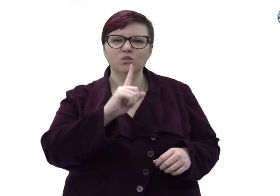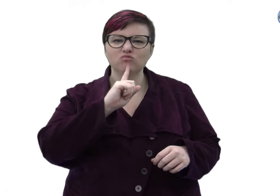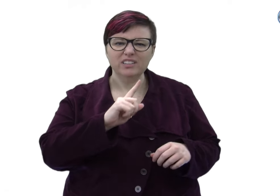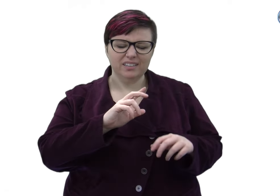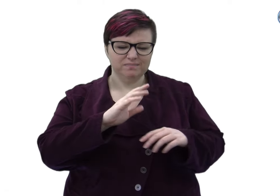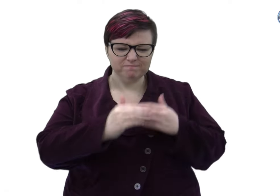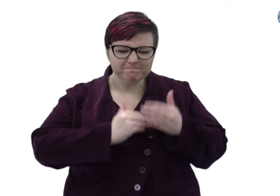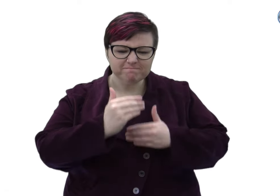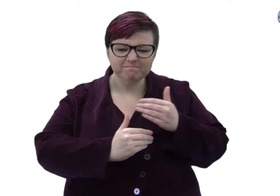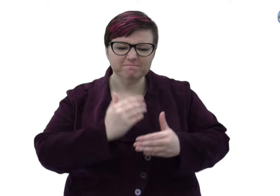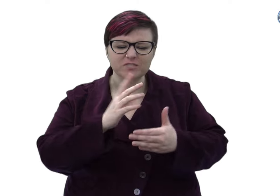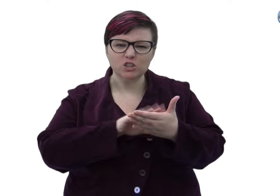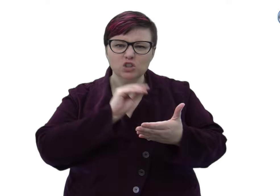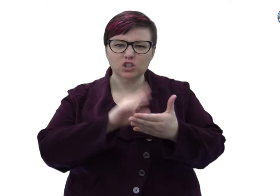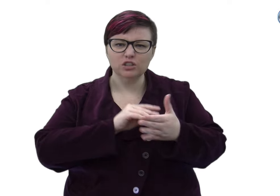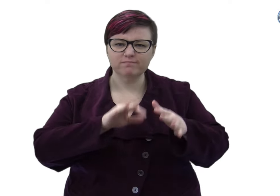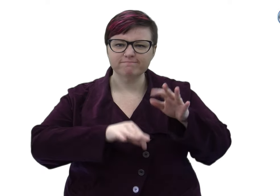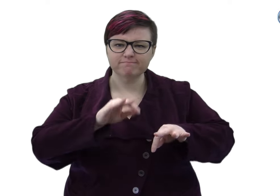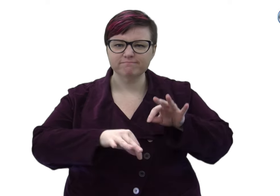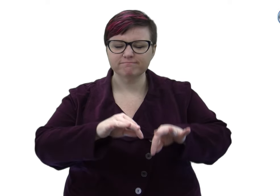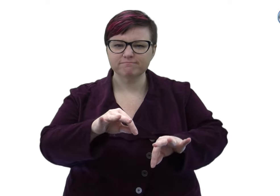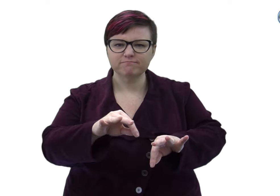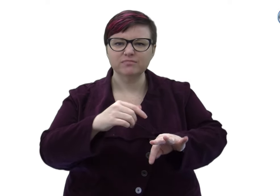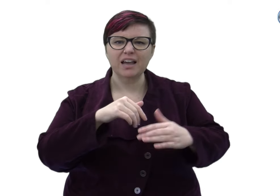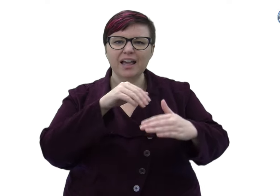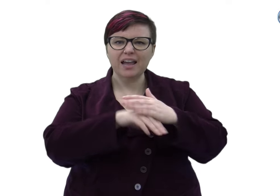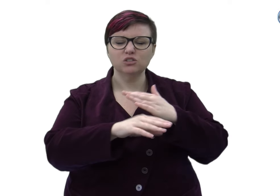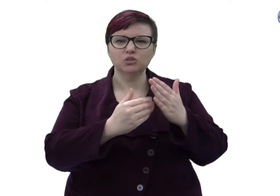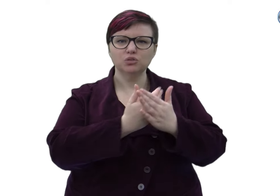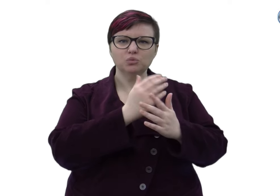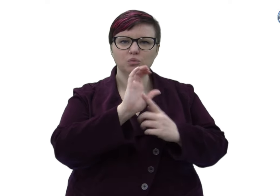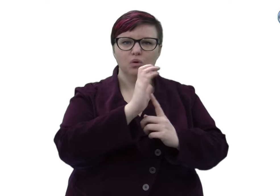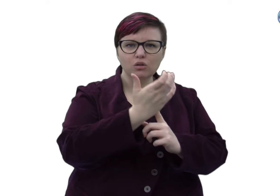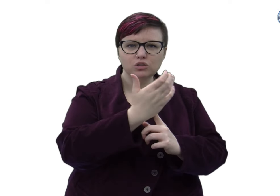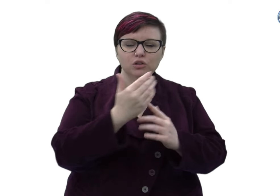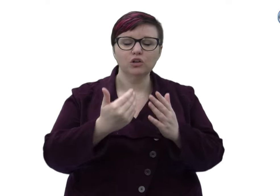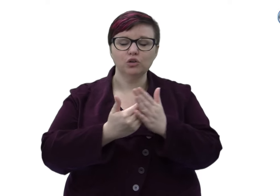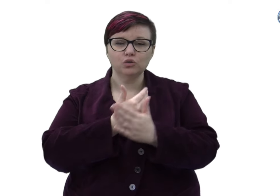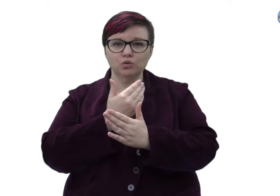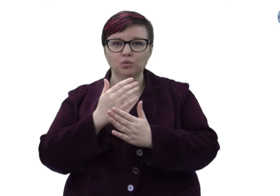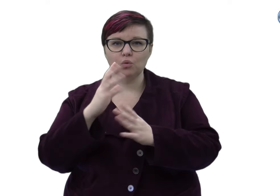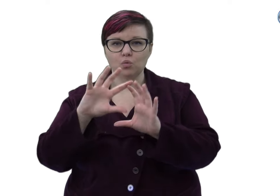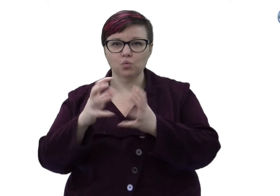Language through formal education experiences as second language learners.